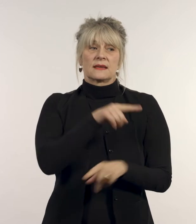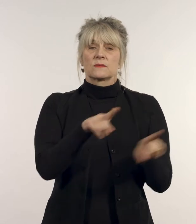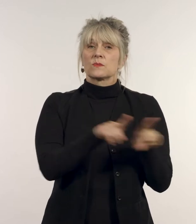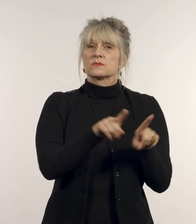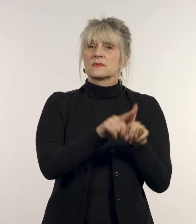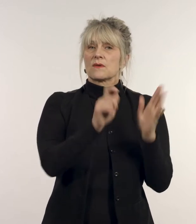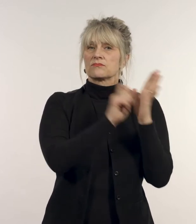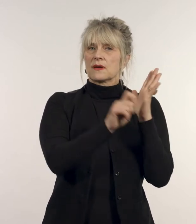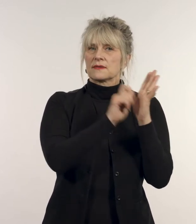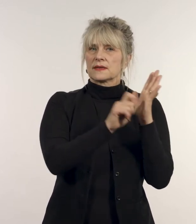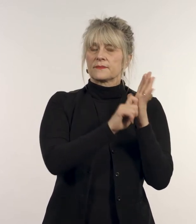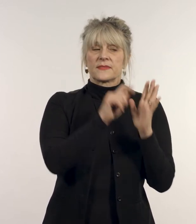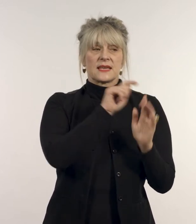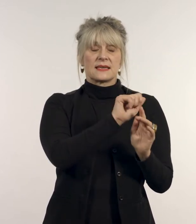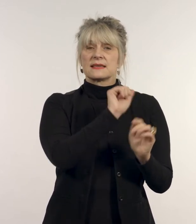Carment is an artist and a writer.